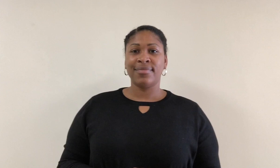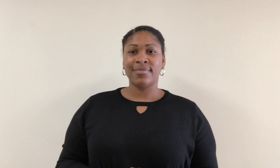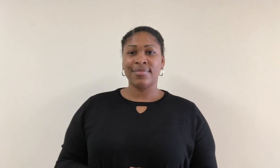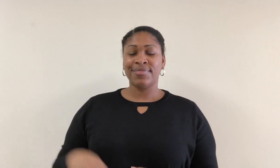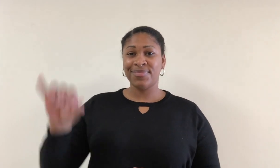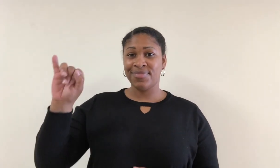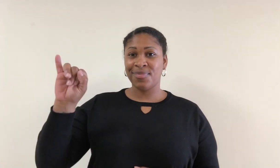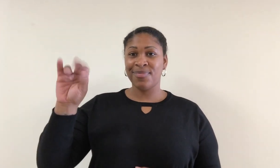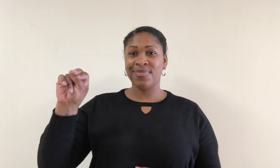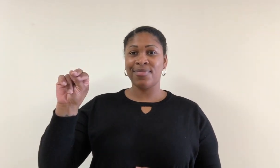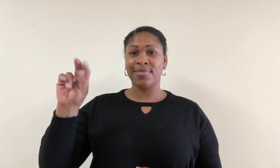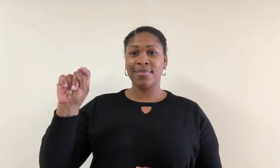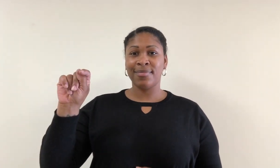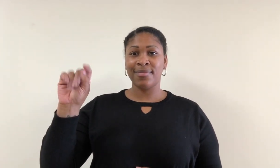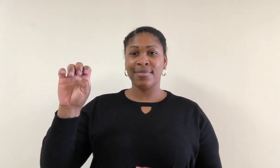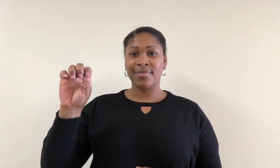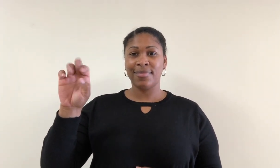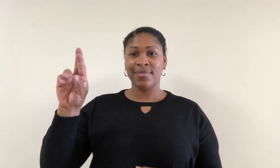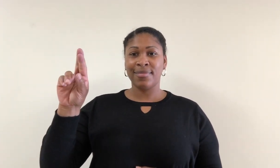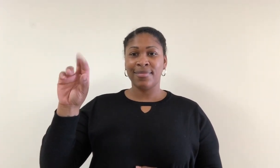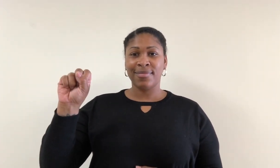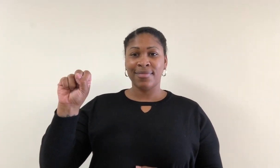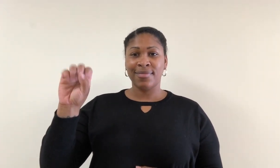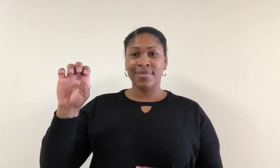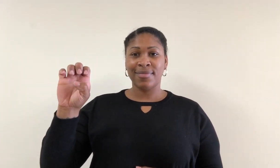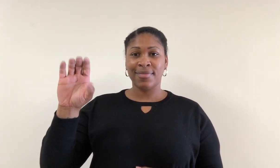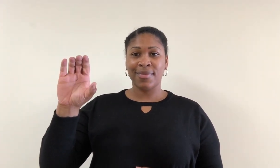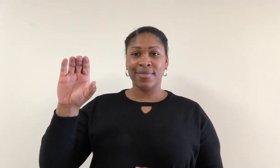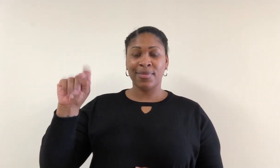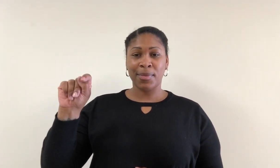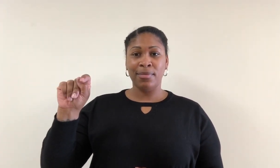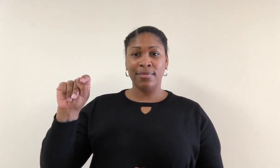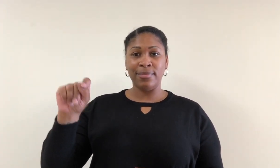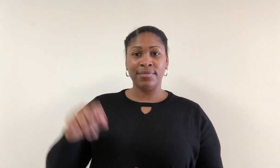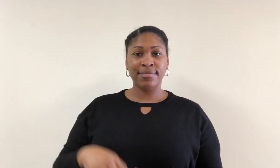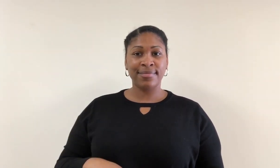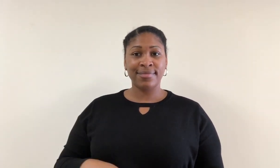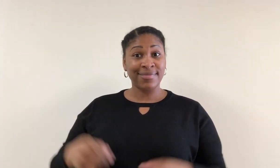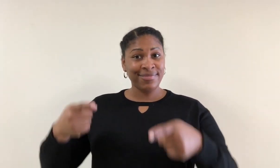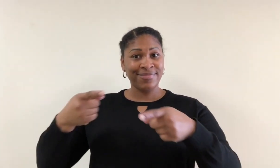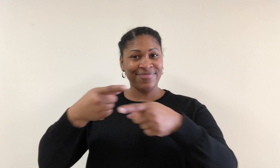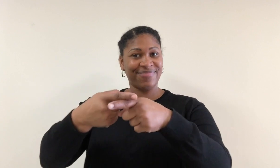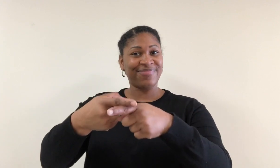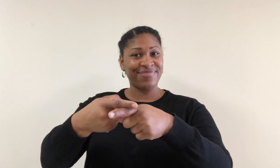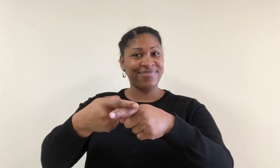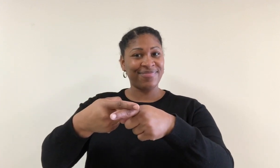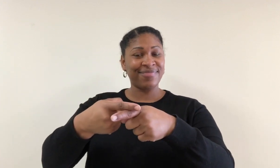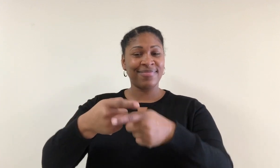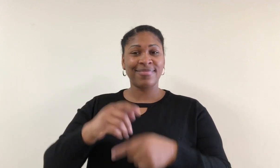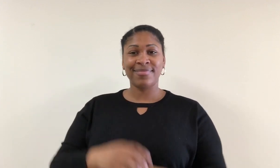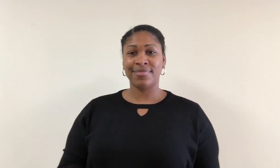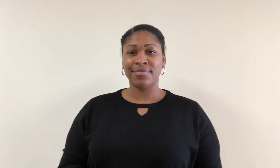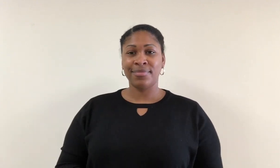Intersect